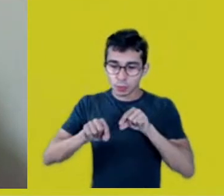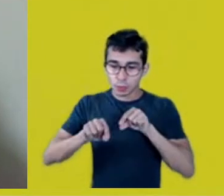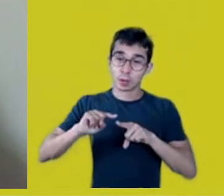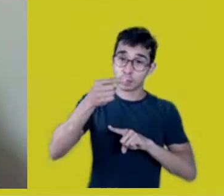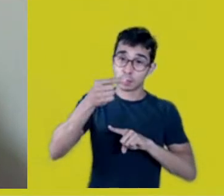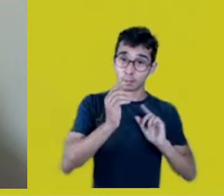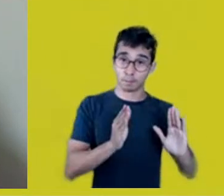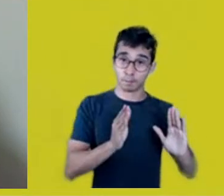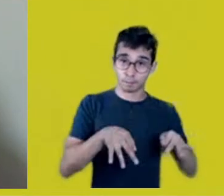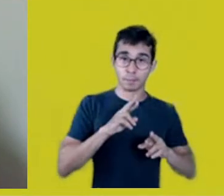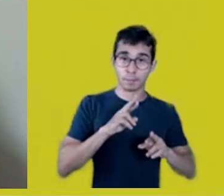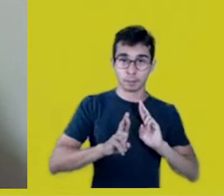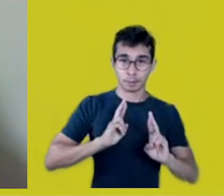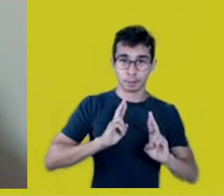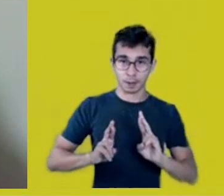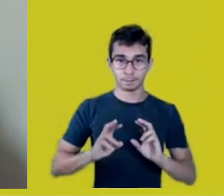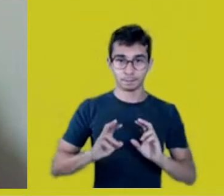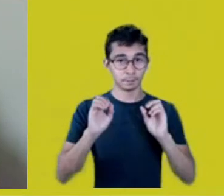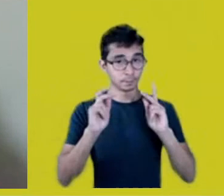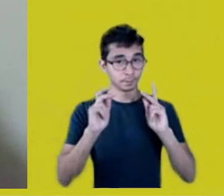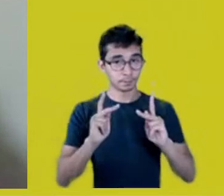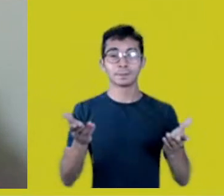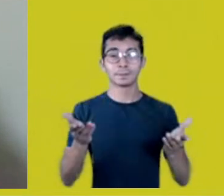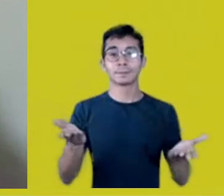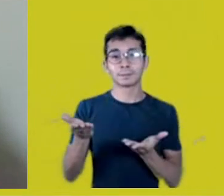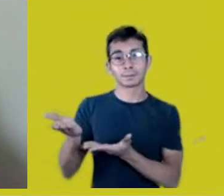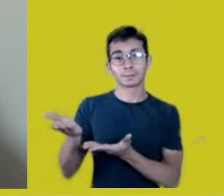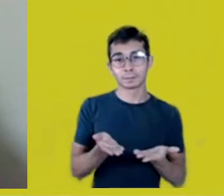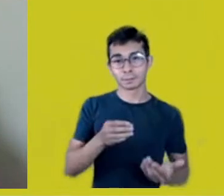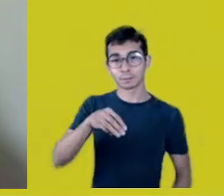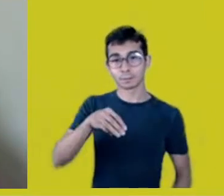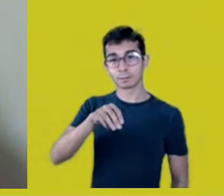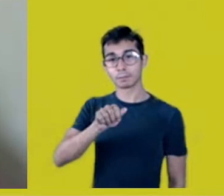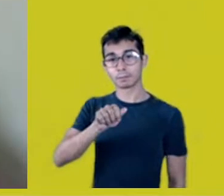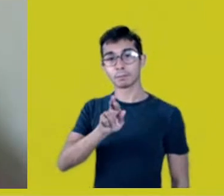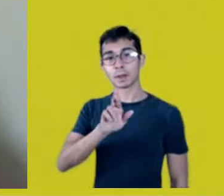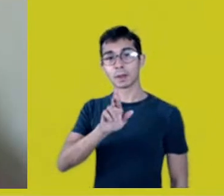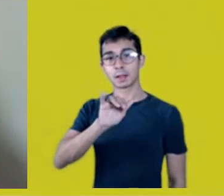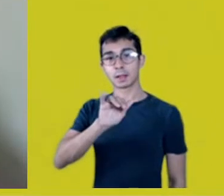Now Maria Thaís will talk. Good afternoon.